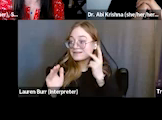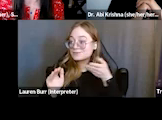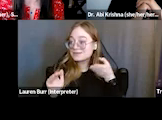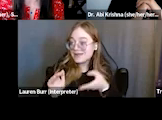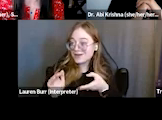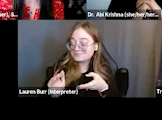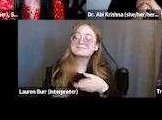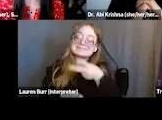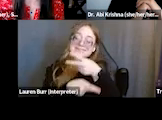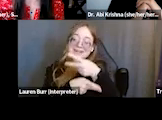Thanks, all.